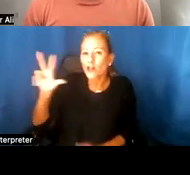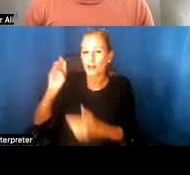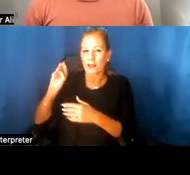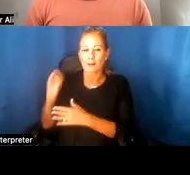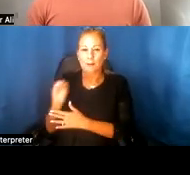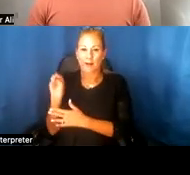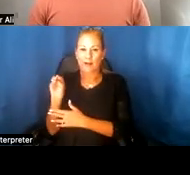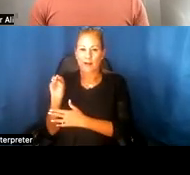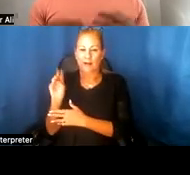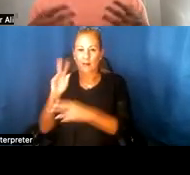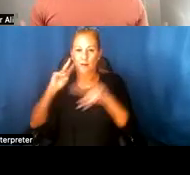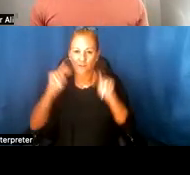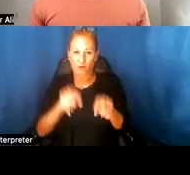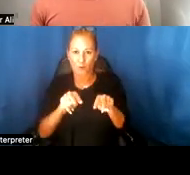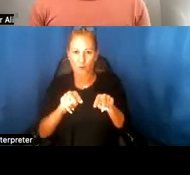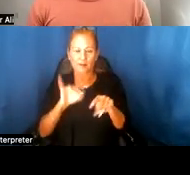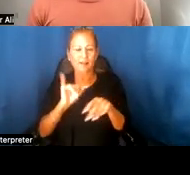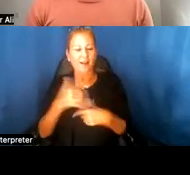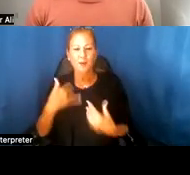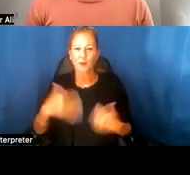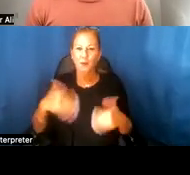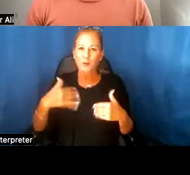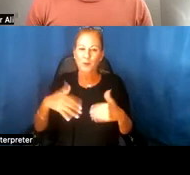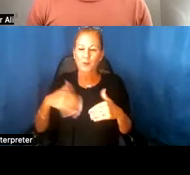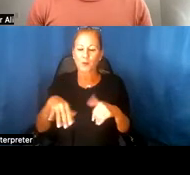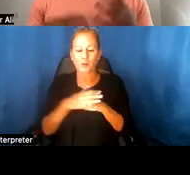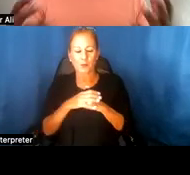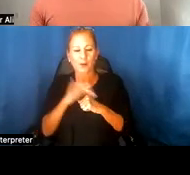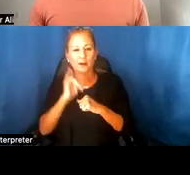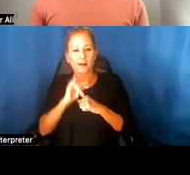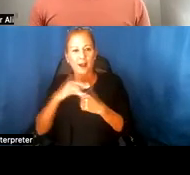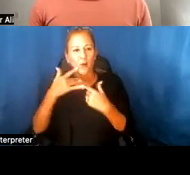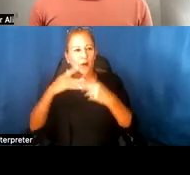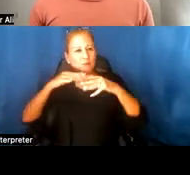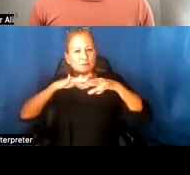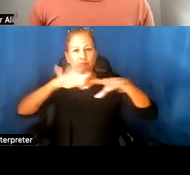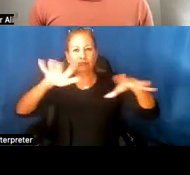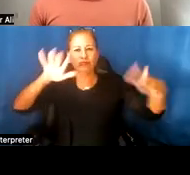and that gives you a sense of the reach of of this project.